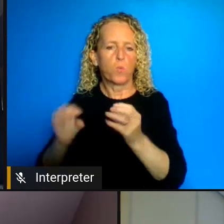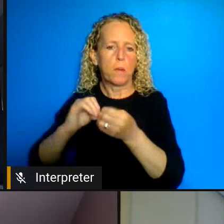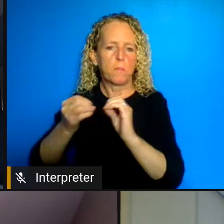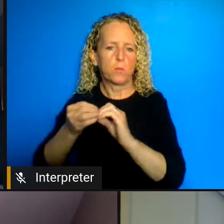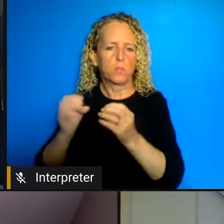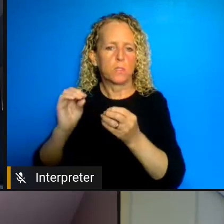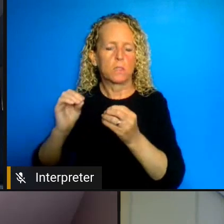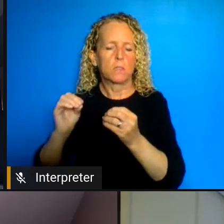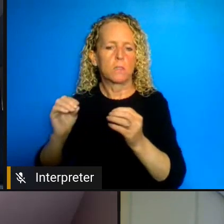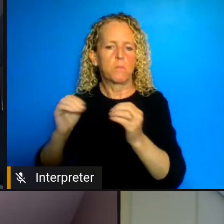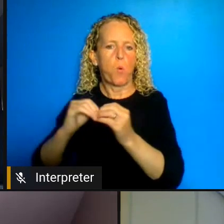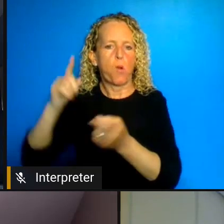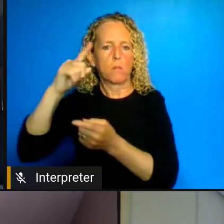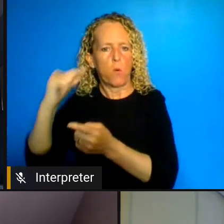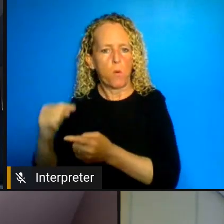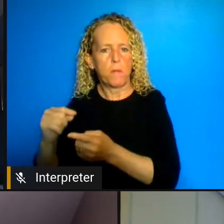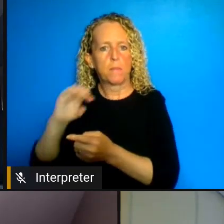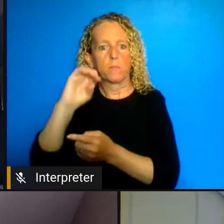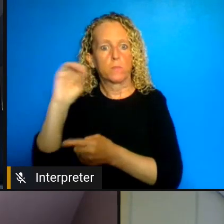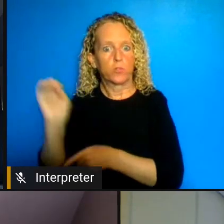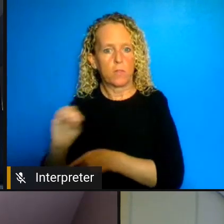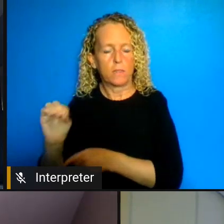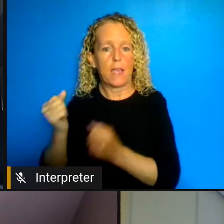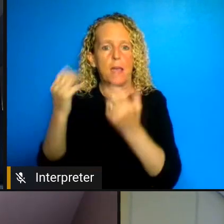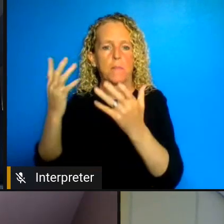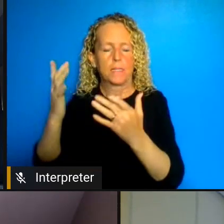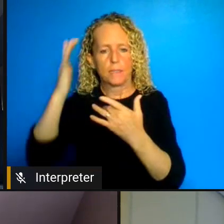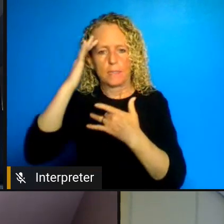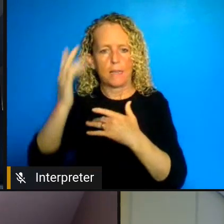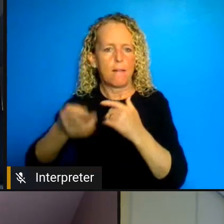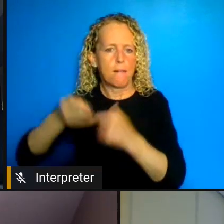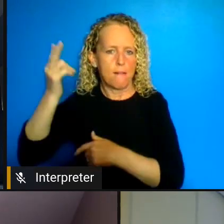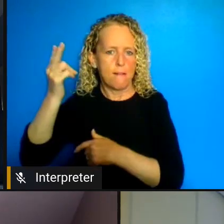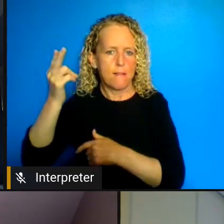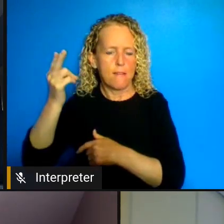so high but the other thing is that there have been outbreaks in five